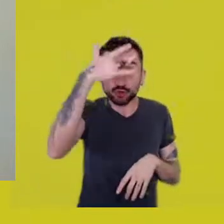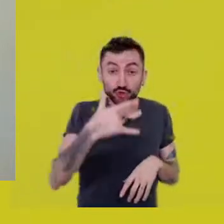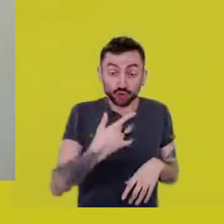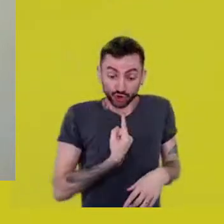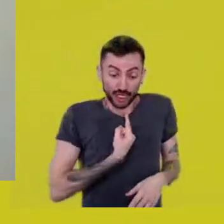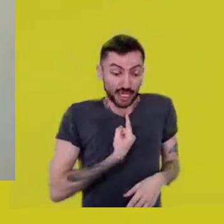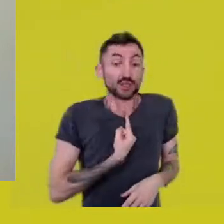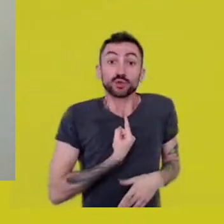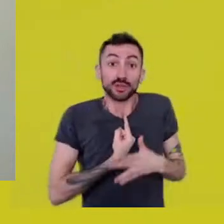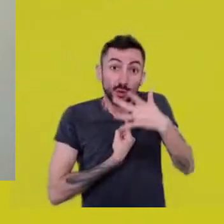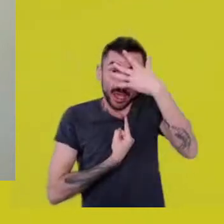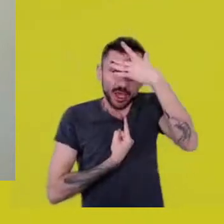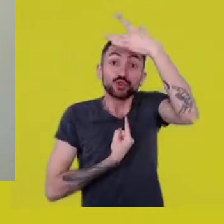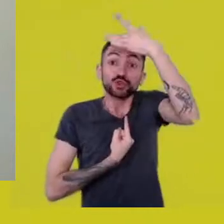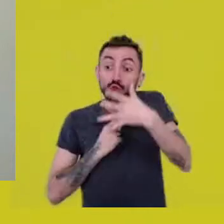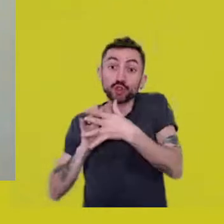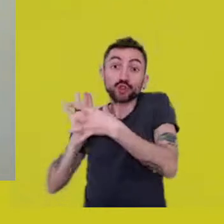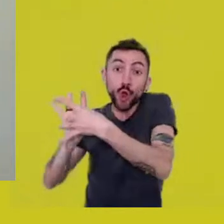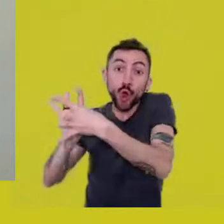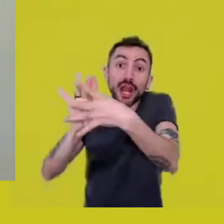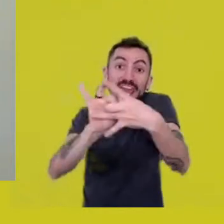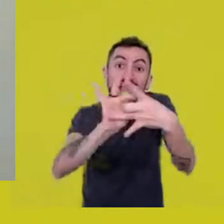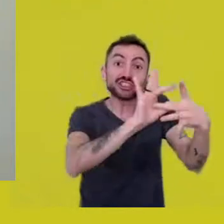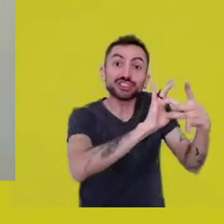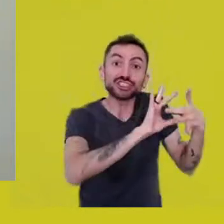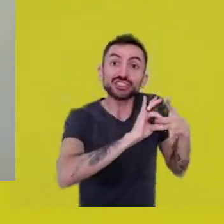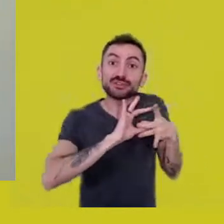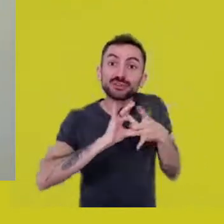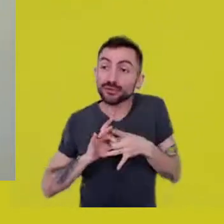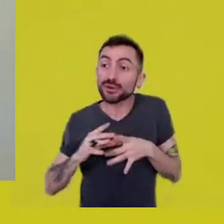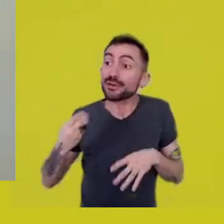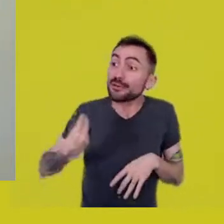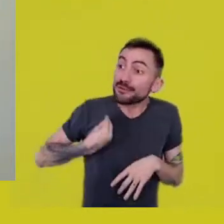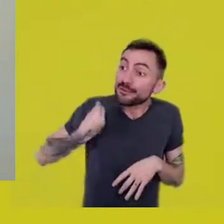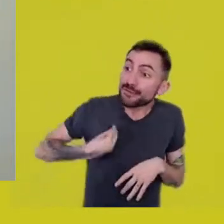I live implied by time as well as other people’s lives,